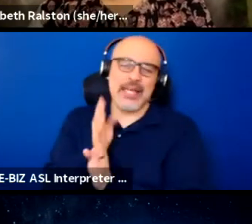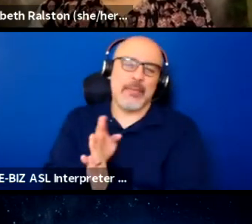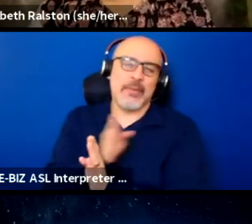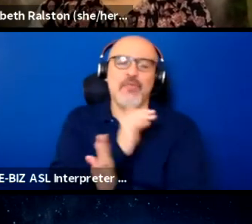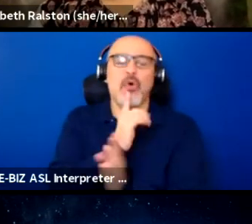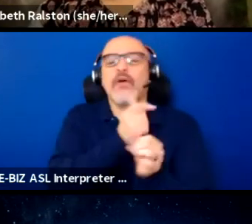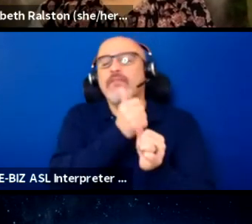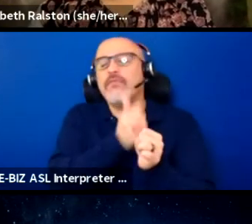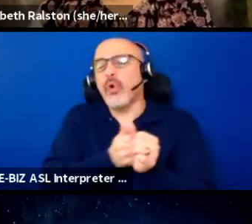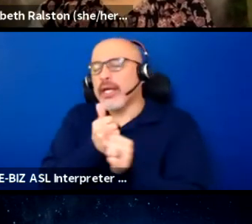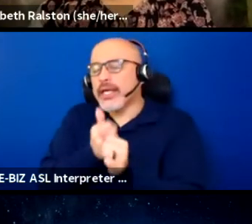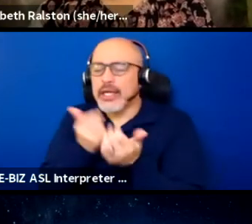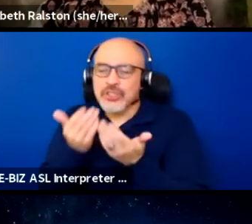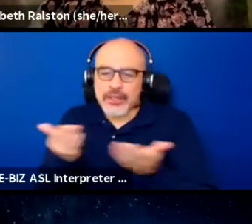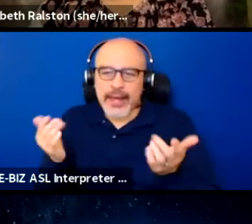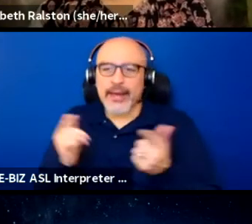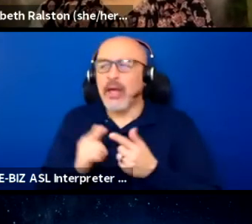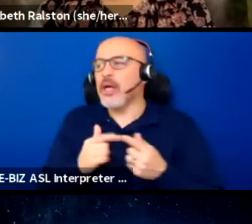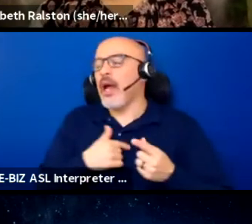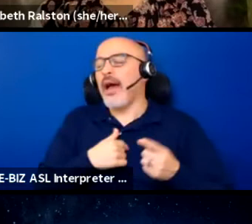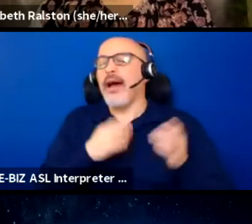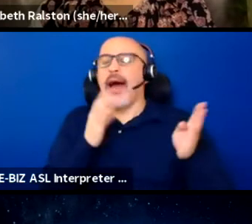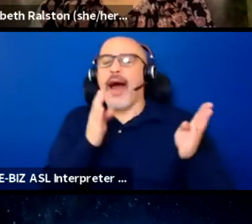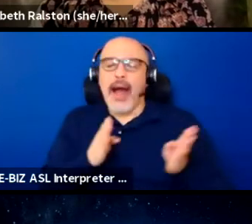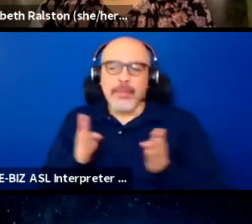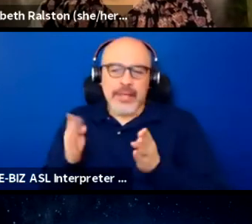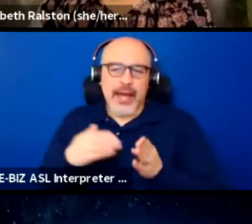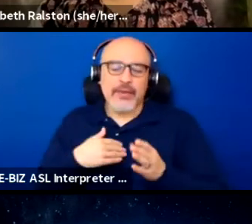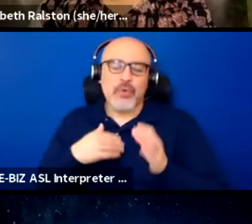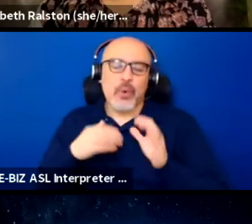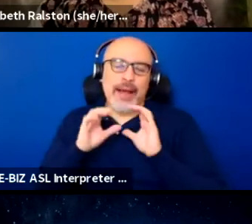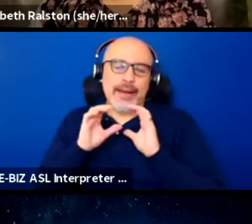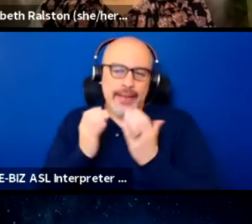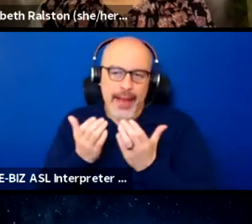I plan for my classes to so that those who can not make